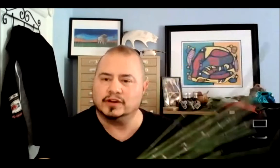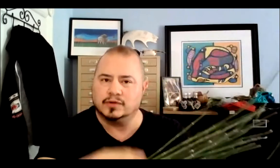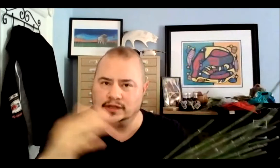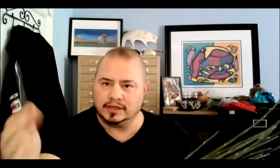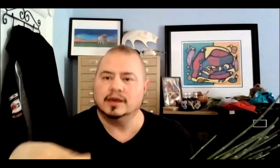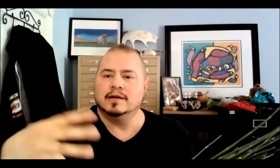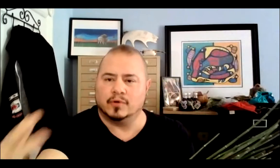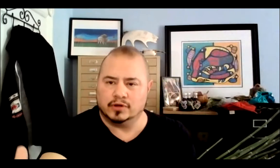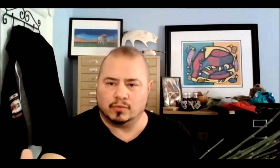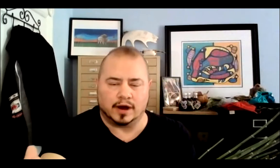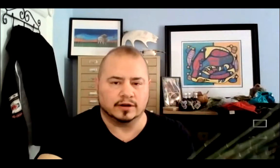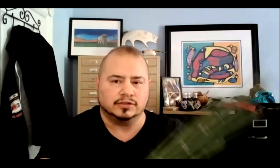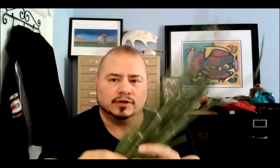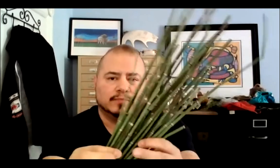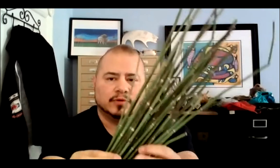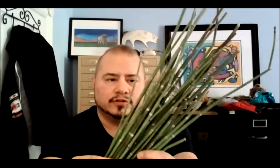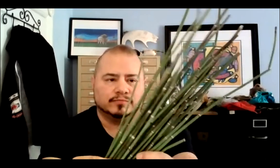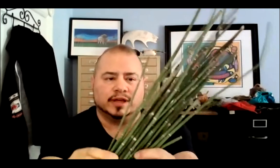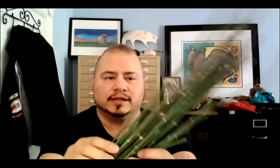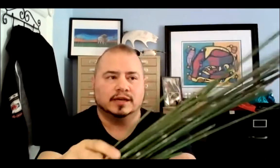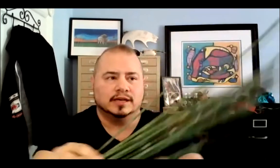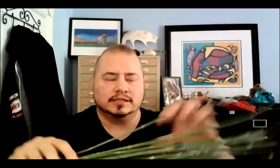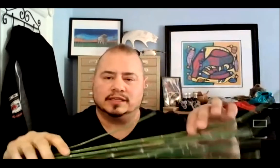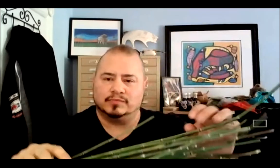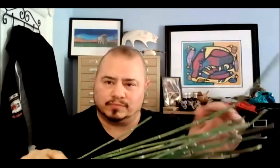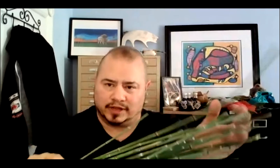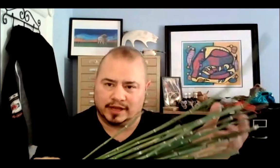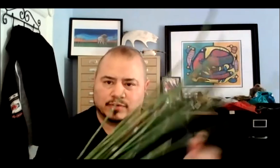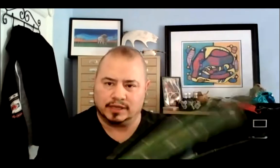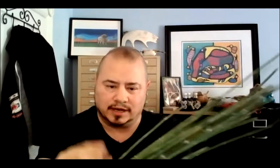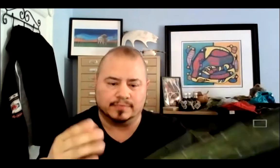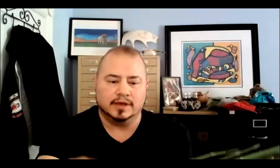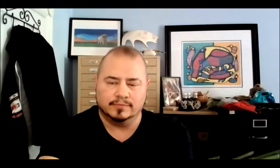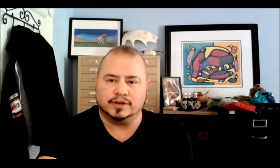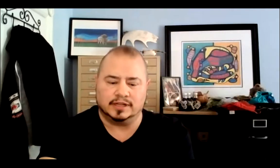quickly boil water, do not boil the plant, steep the plant, break it up, put it in